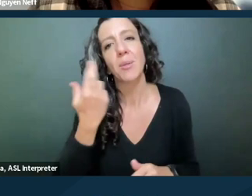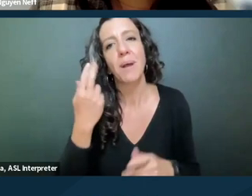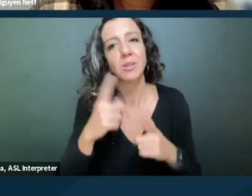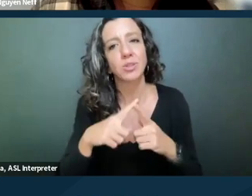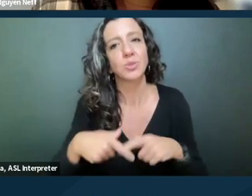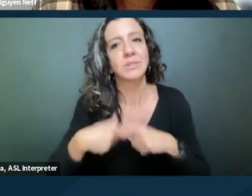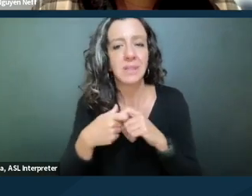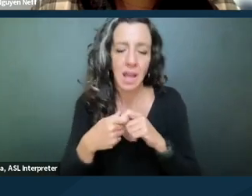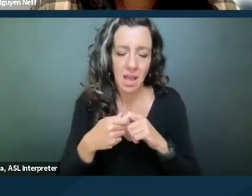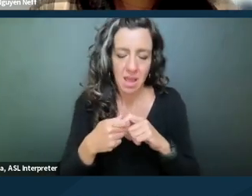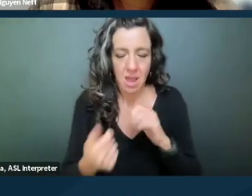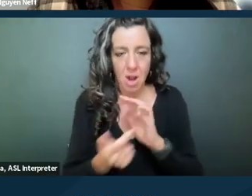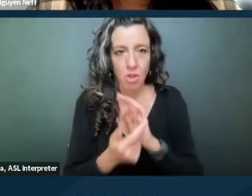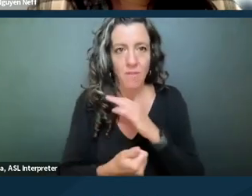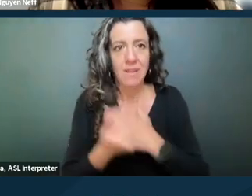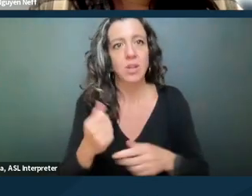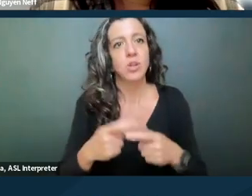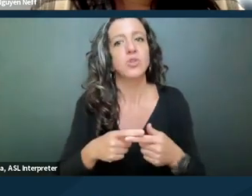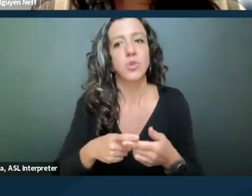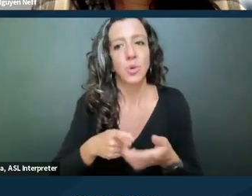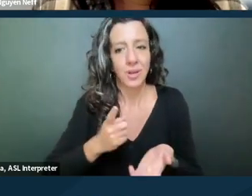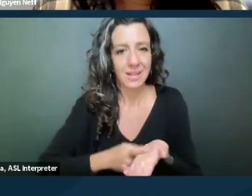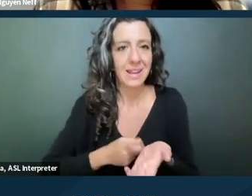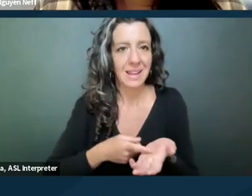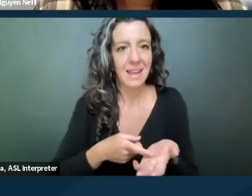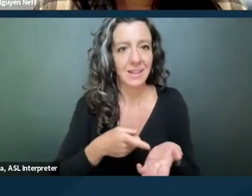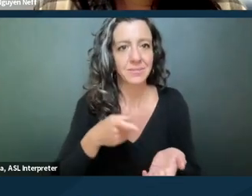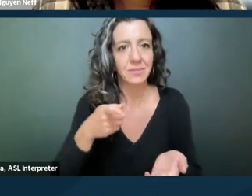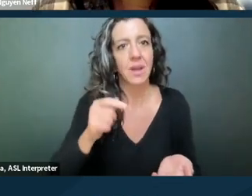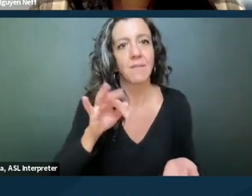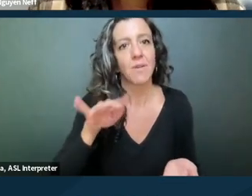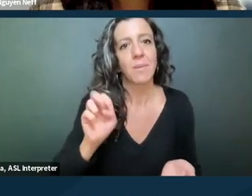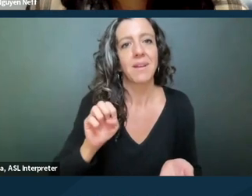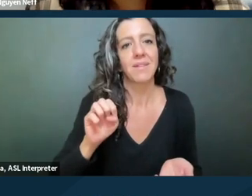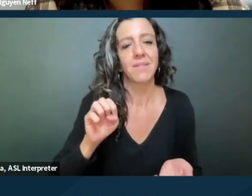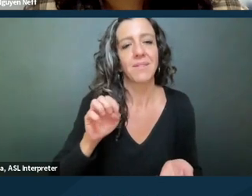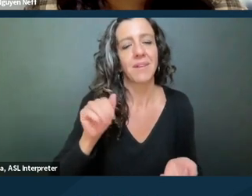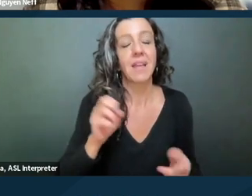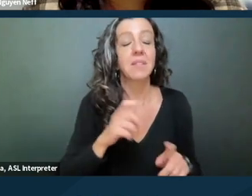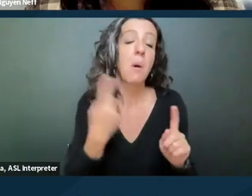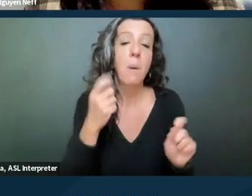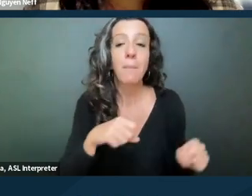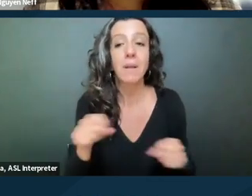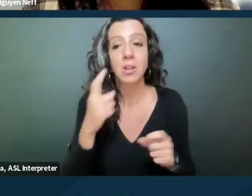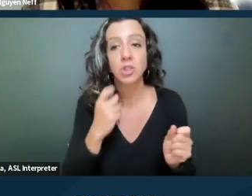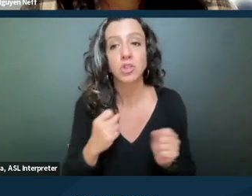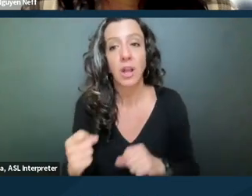to litigate an affirmative case. But I think that that, you know, is a potential strategy that is worth trying,